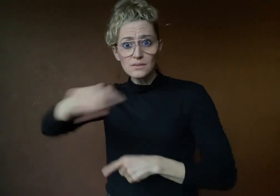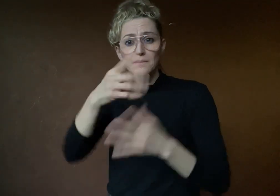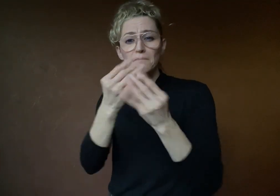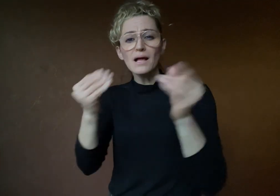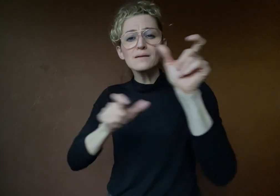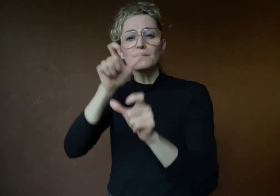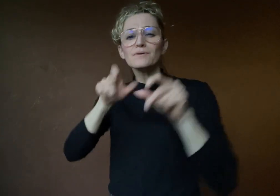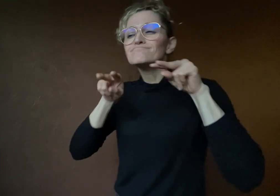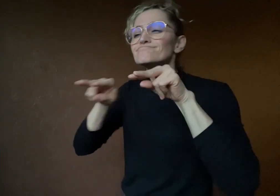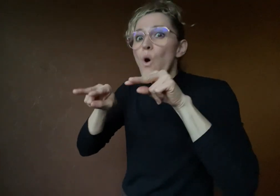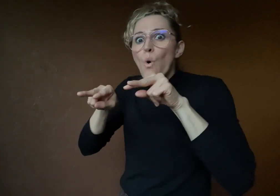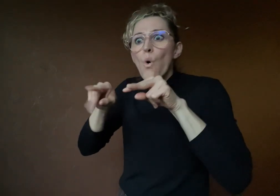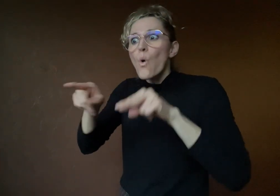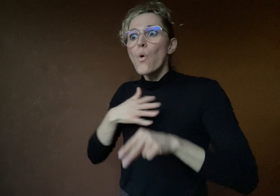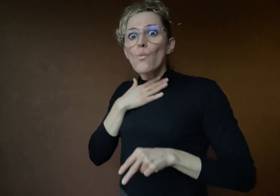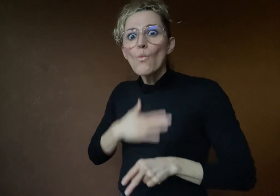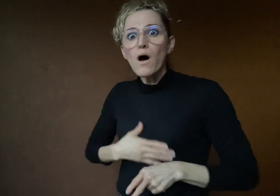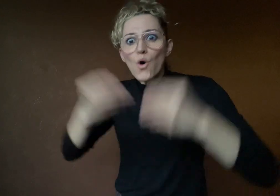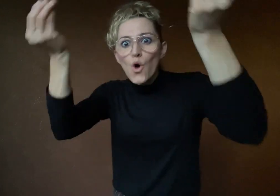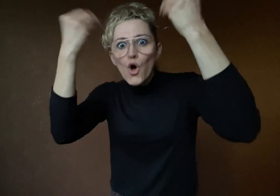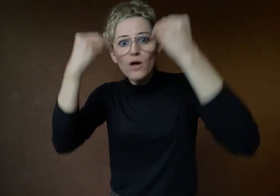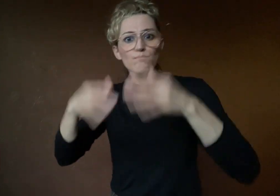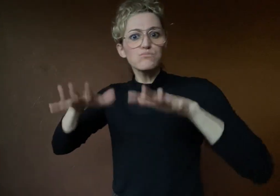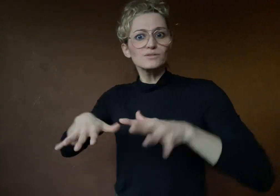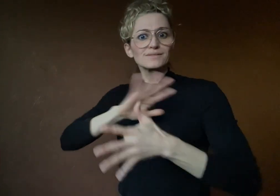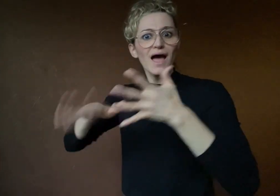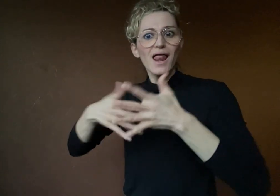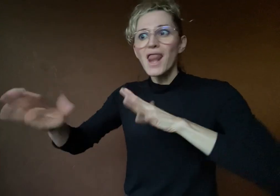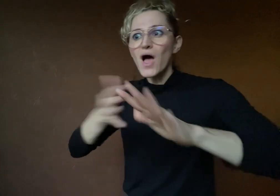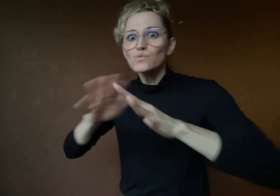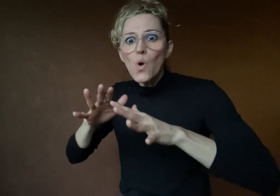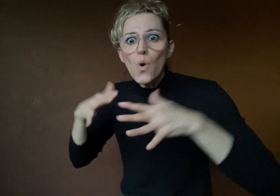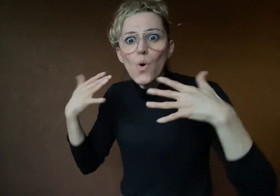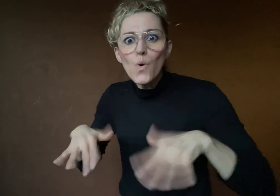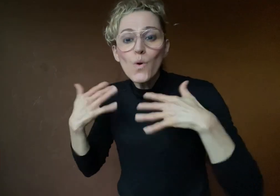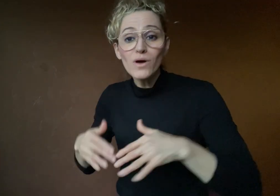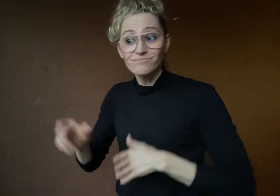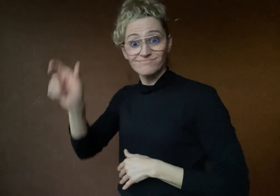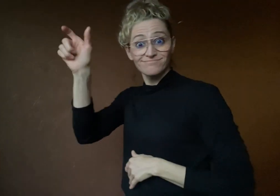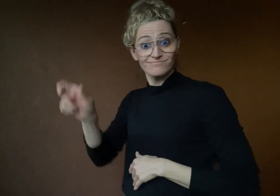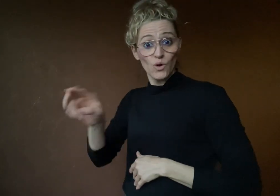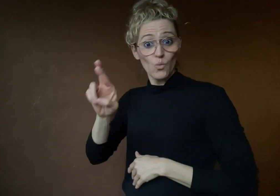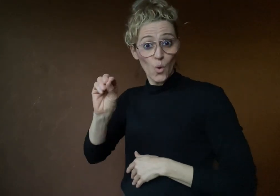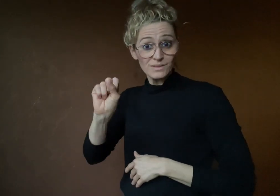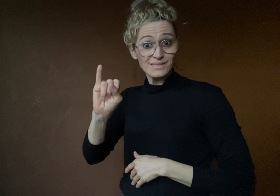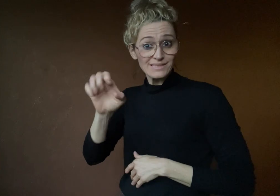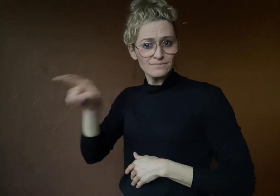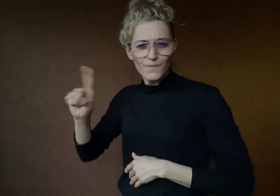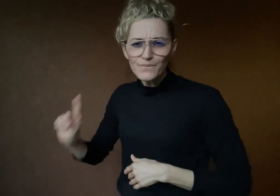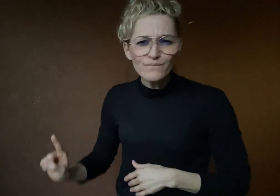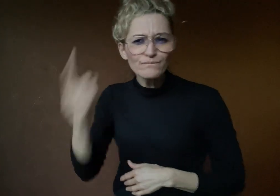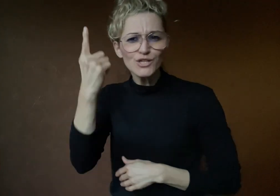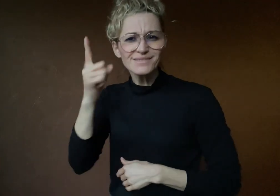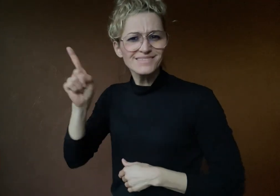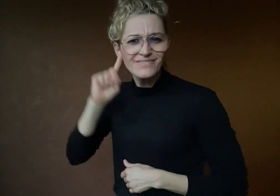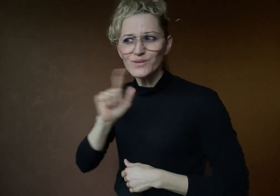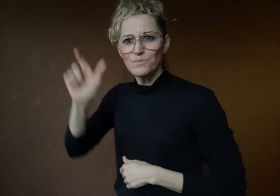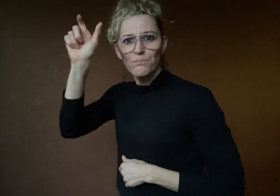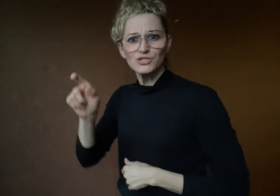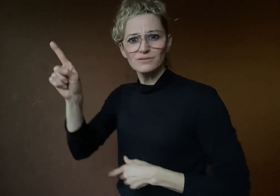to learn British Sign Language (BSL). Rosie is the first